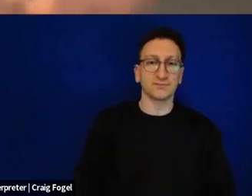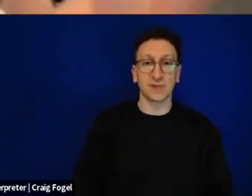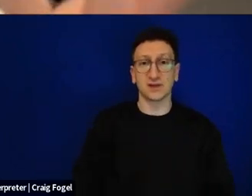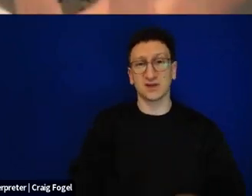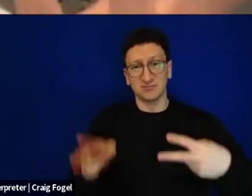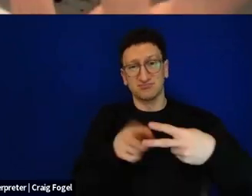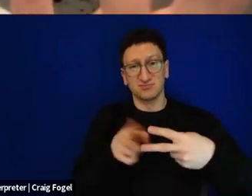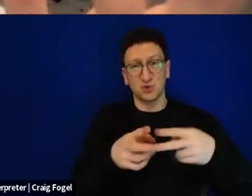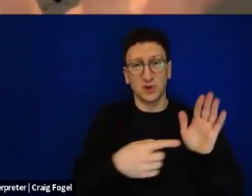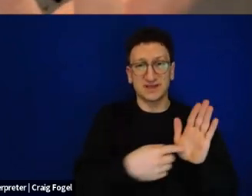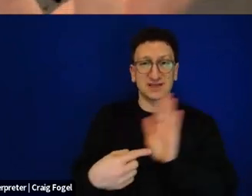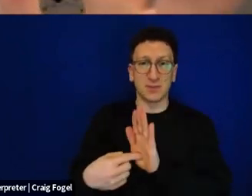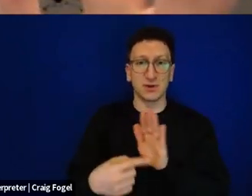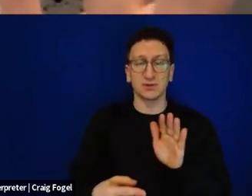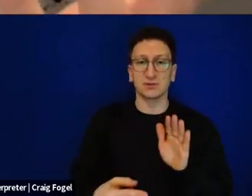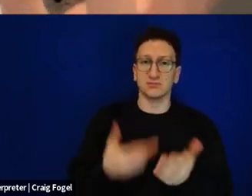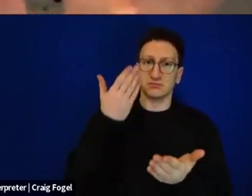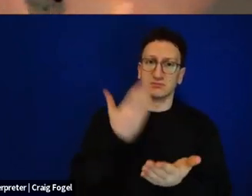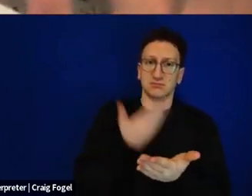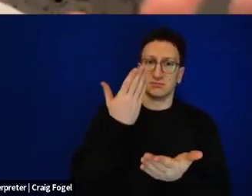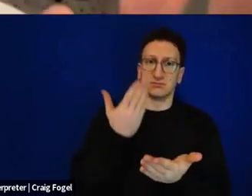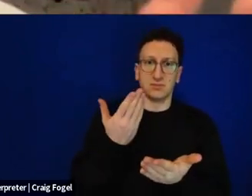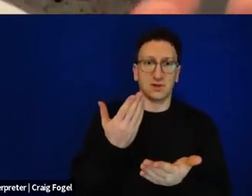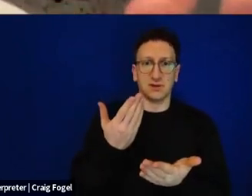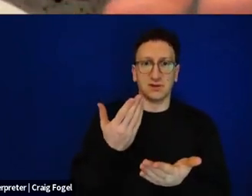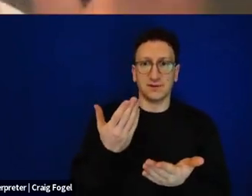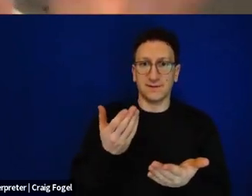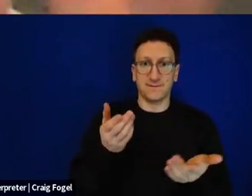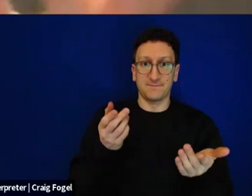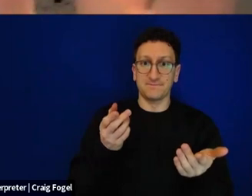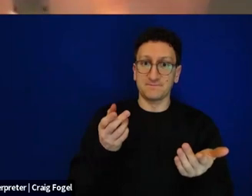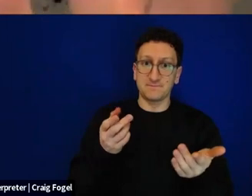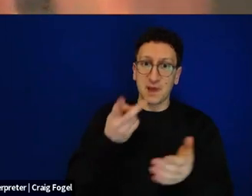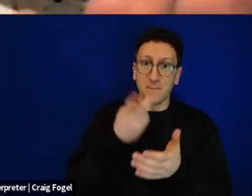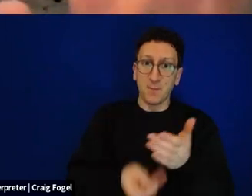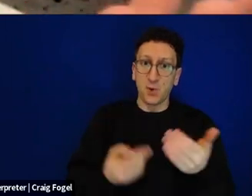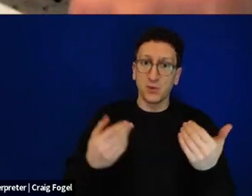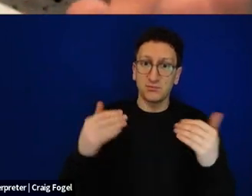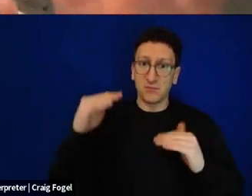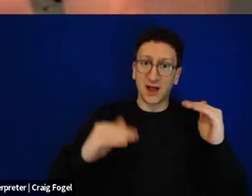there in the Haggadah because they're both true and because they both balance each other out.